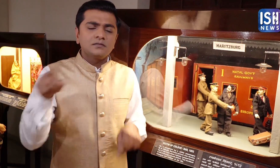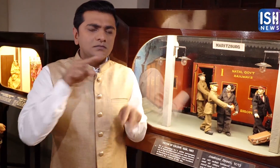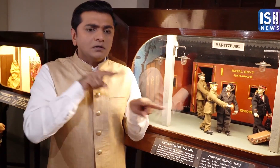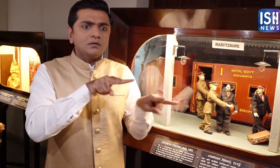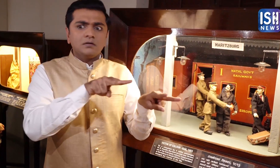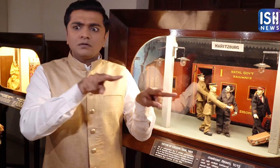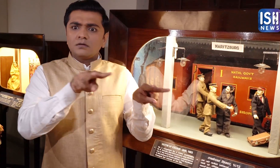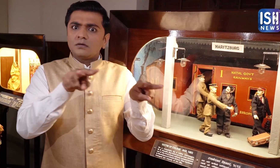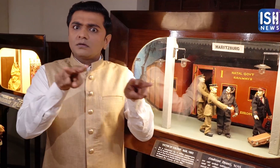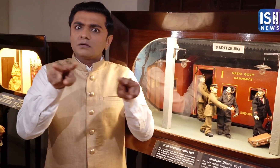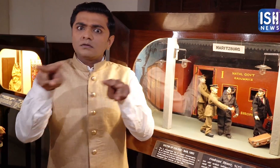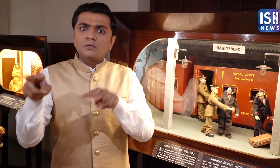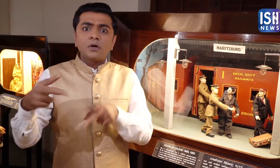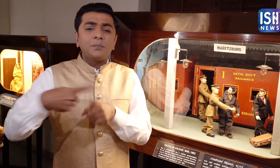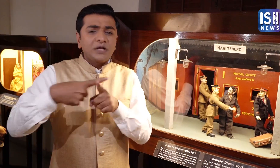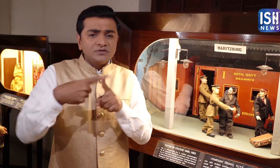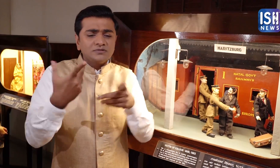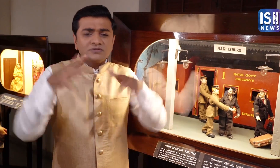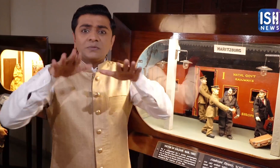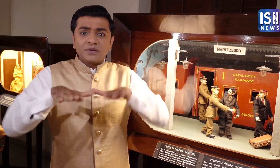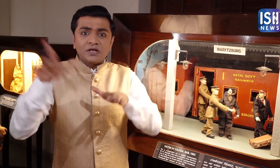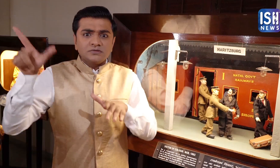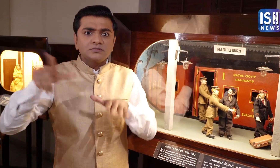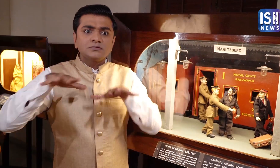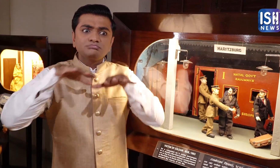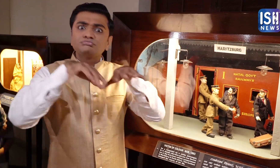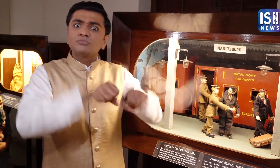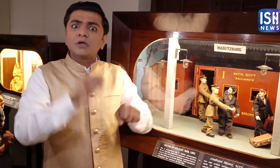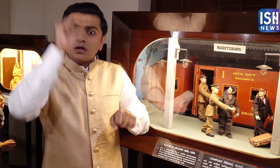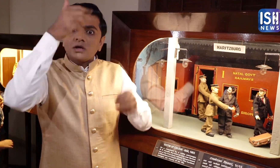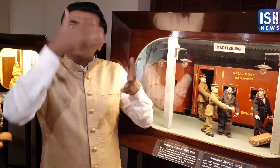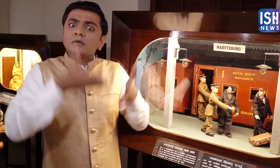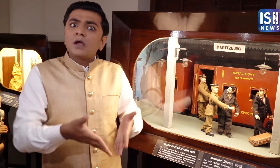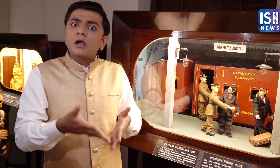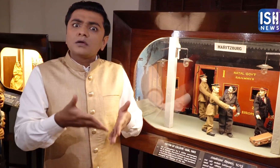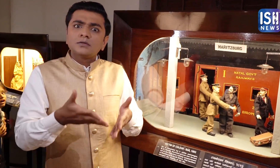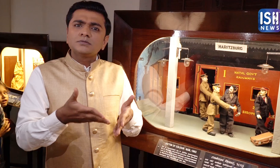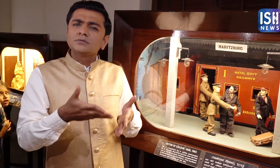and saw that the British had completely captured India.